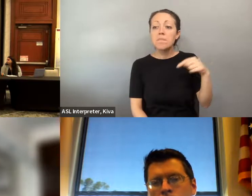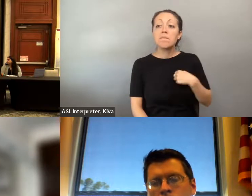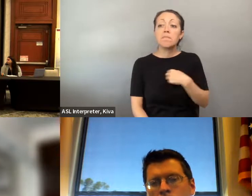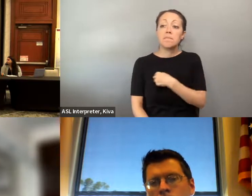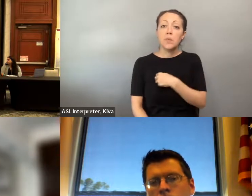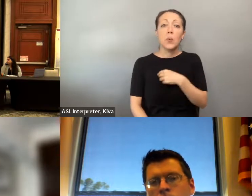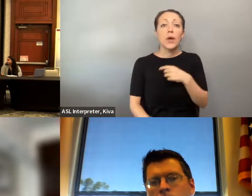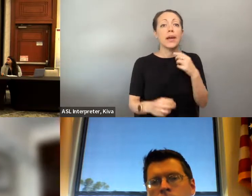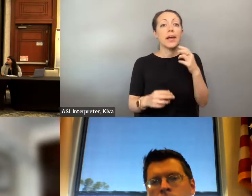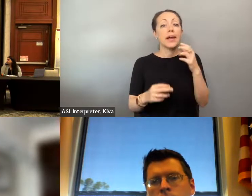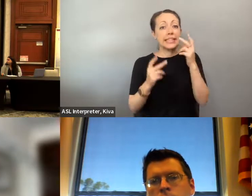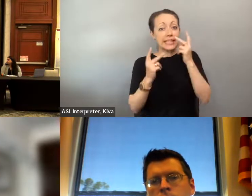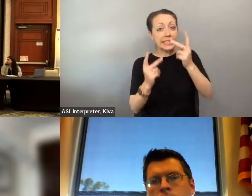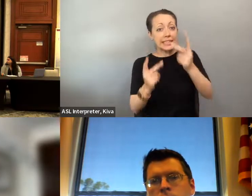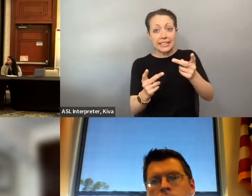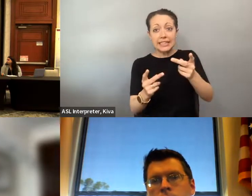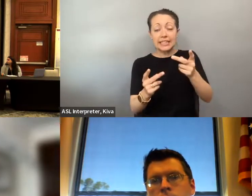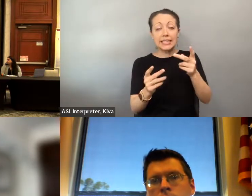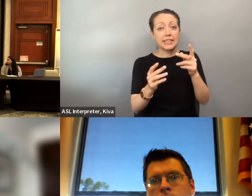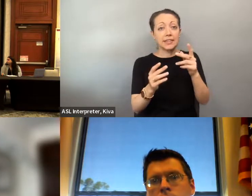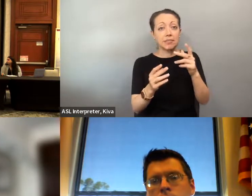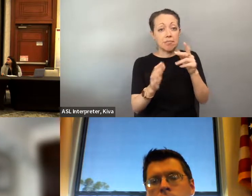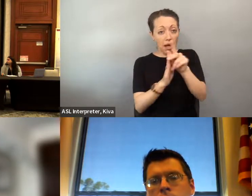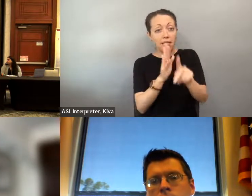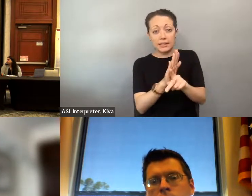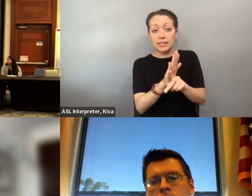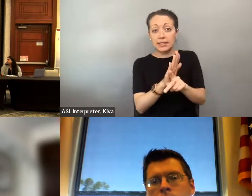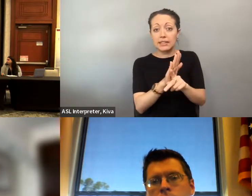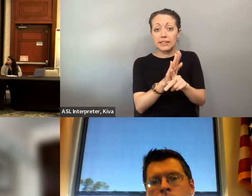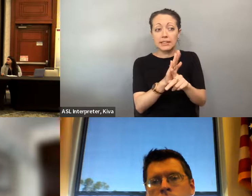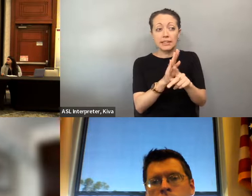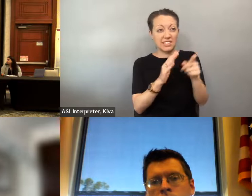that we see in this rhetoric is not only a -- a push for